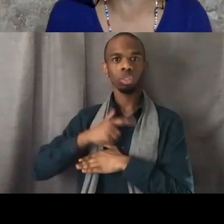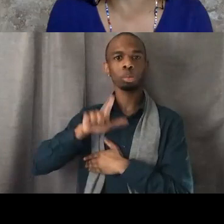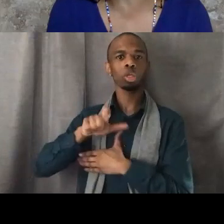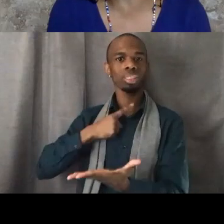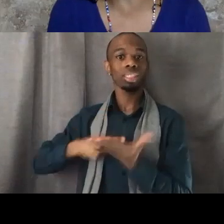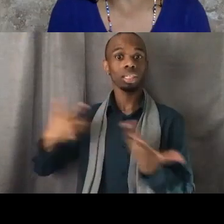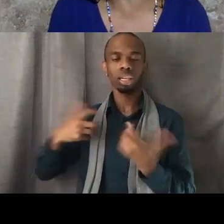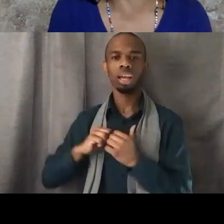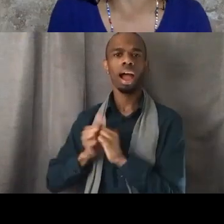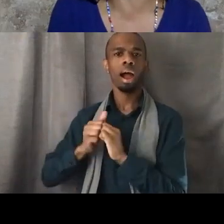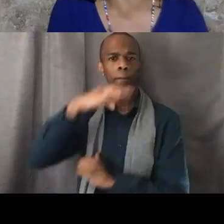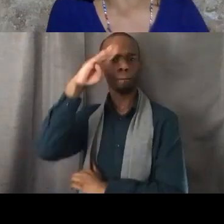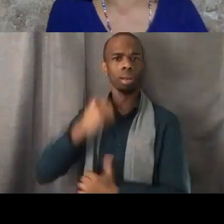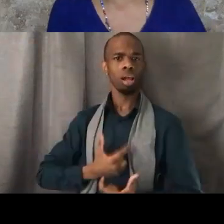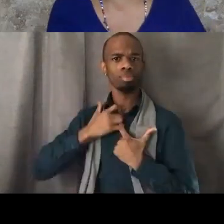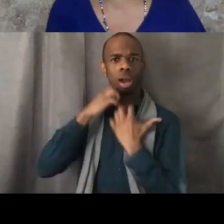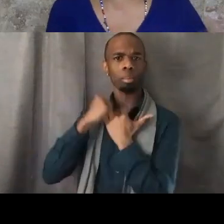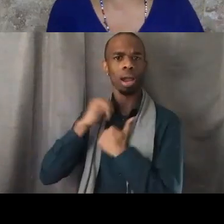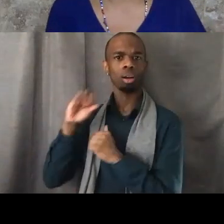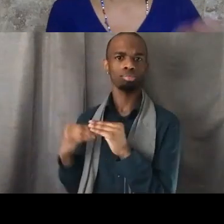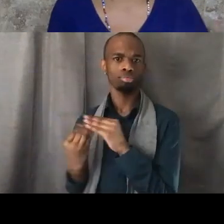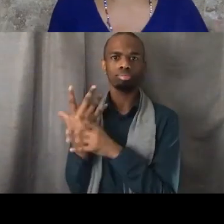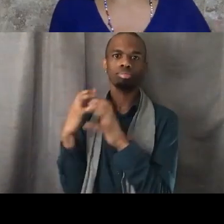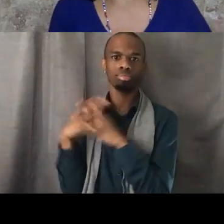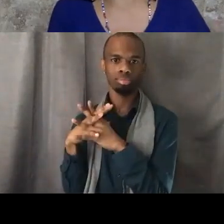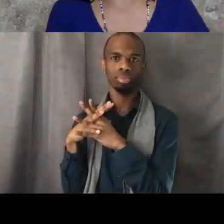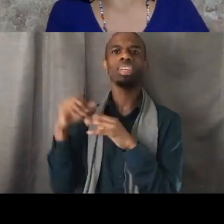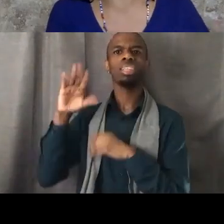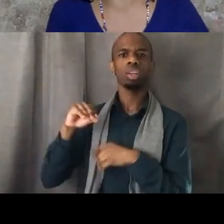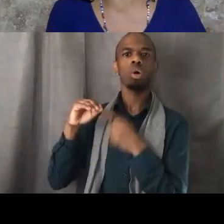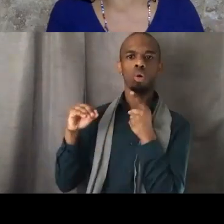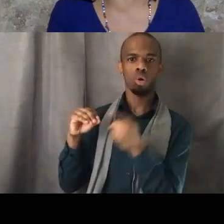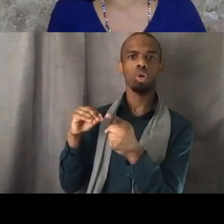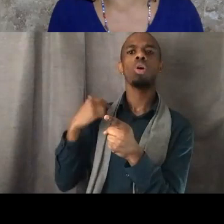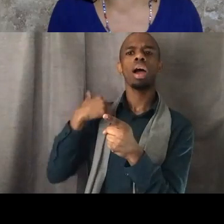a Terrorist" and I know that we haven't been directly pulling from the texts that we're using but we're using